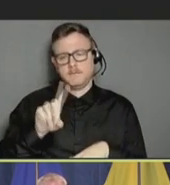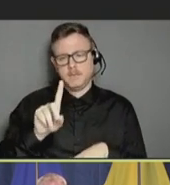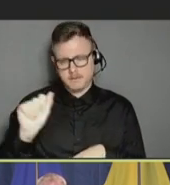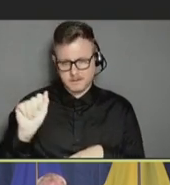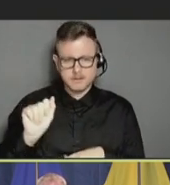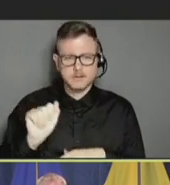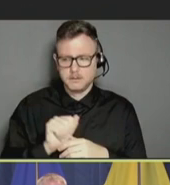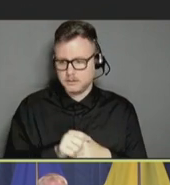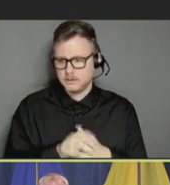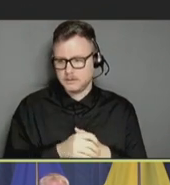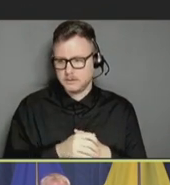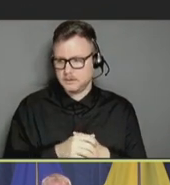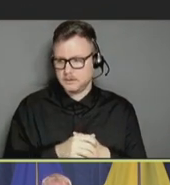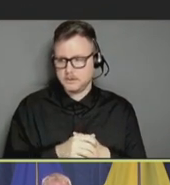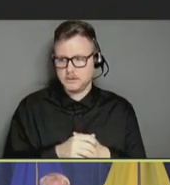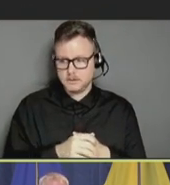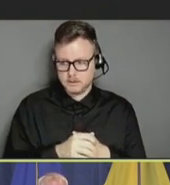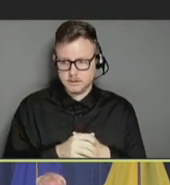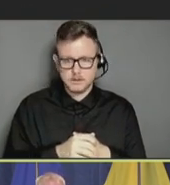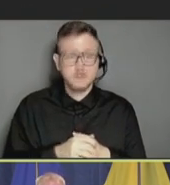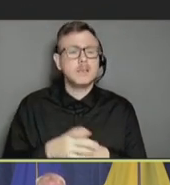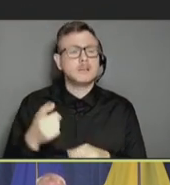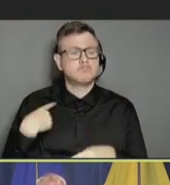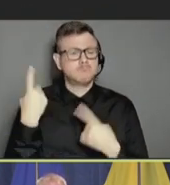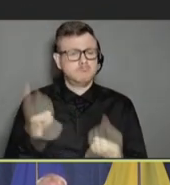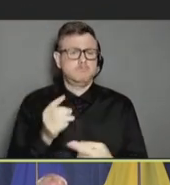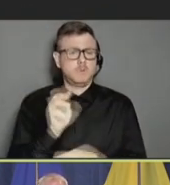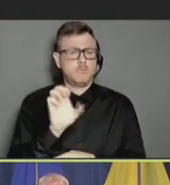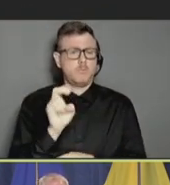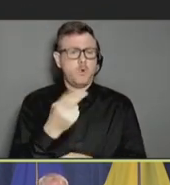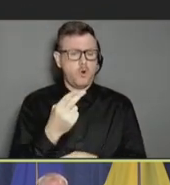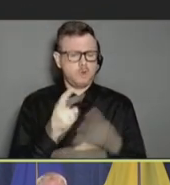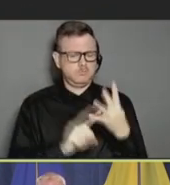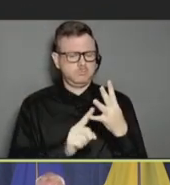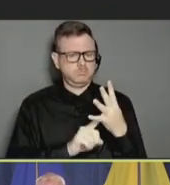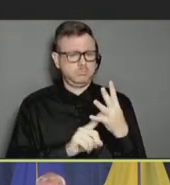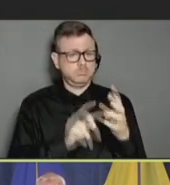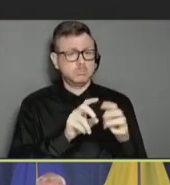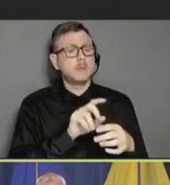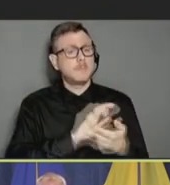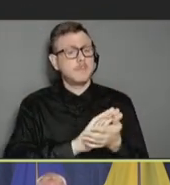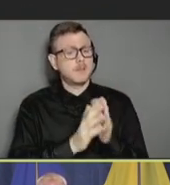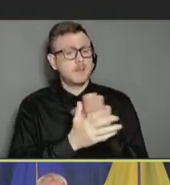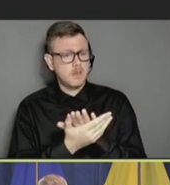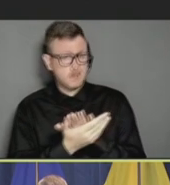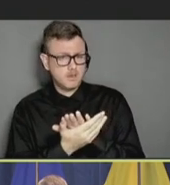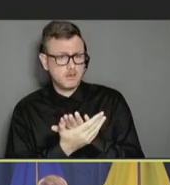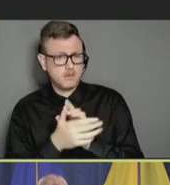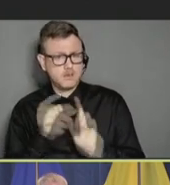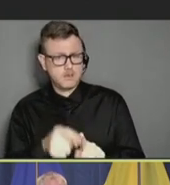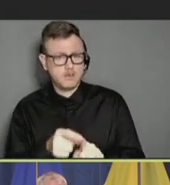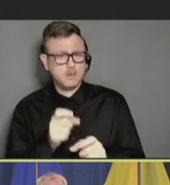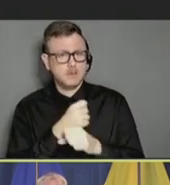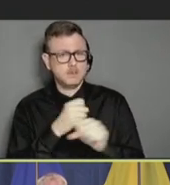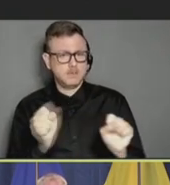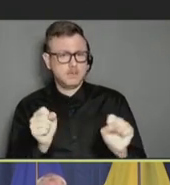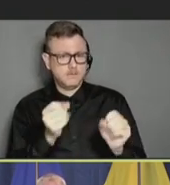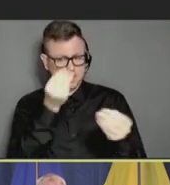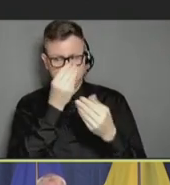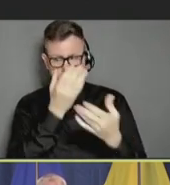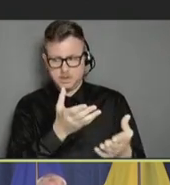Since the end of March, we have transitioned the COVID-19 vaccine safety data review following